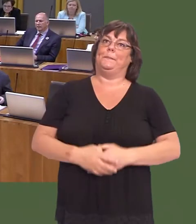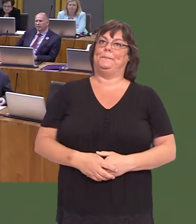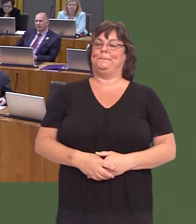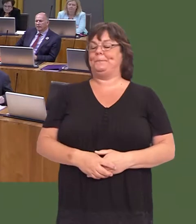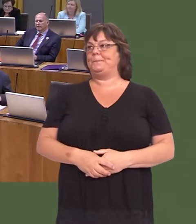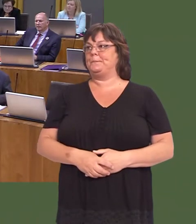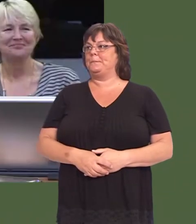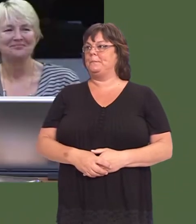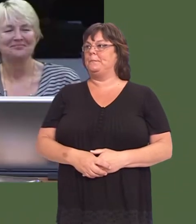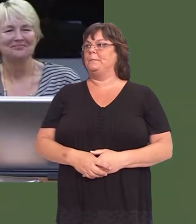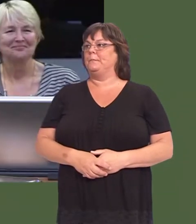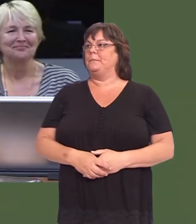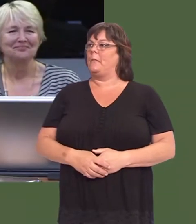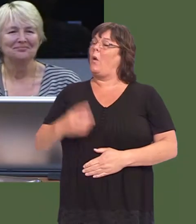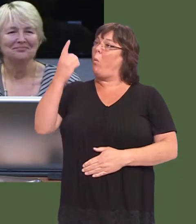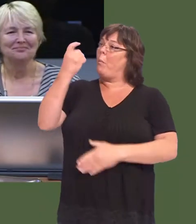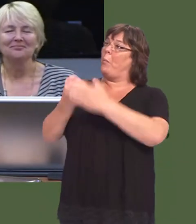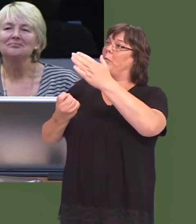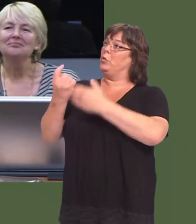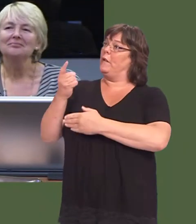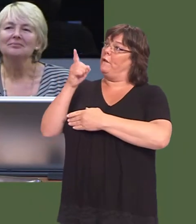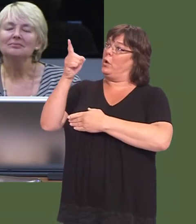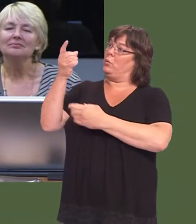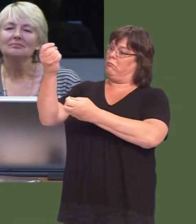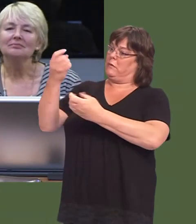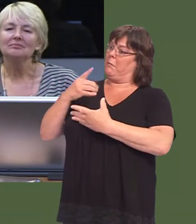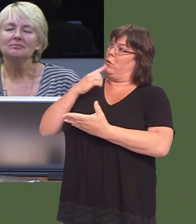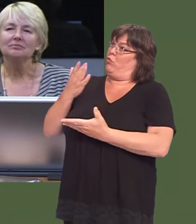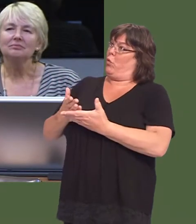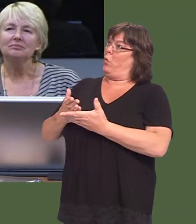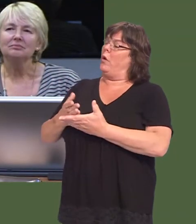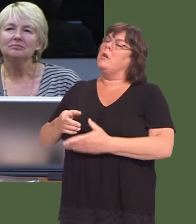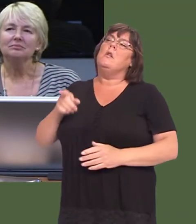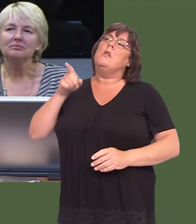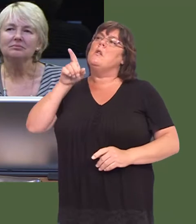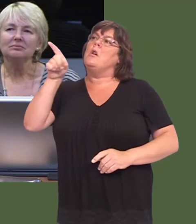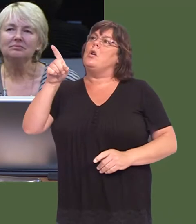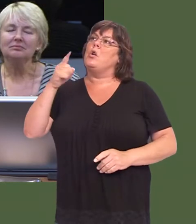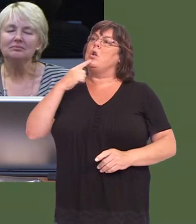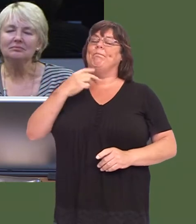Iíll give you one more chance to come clean on this now: do you have any regrets about